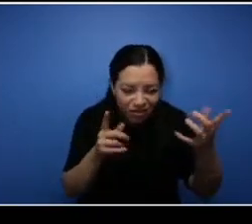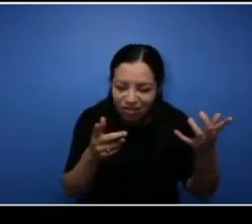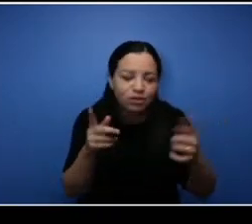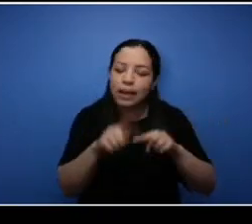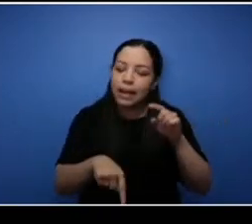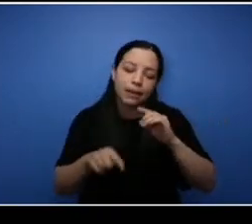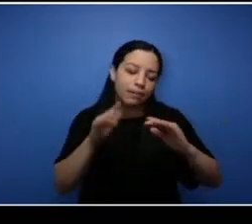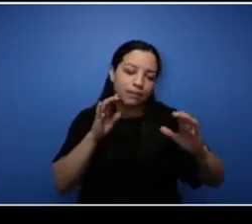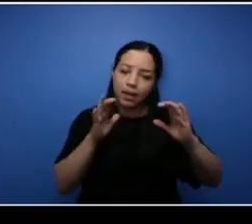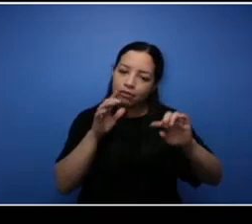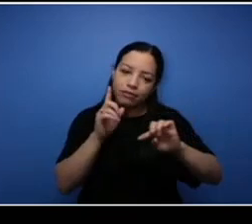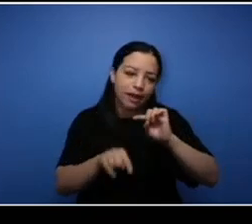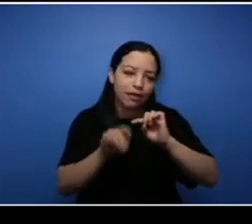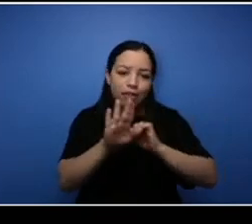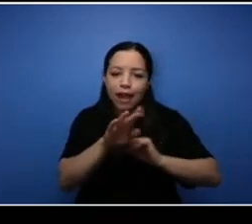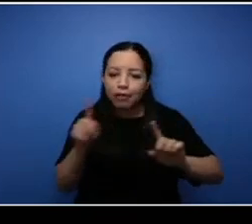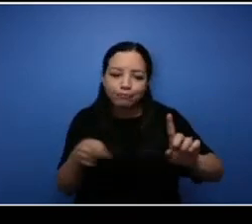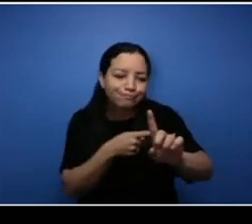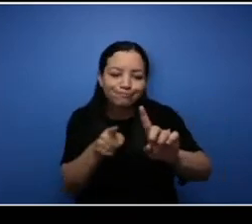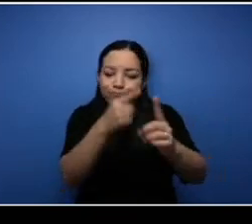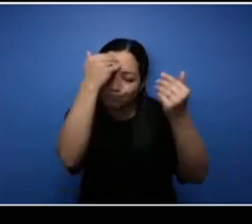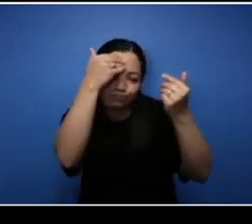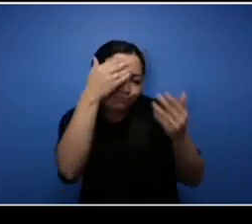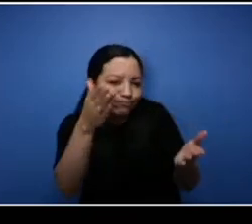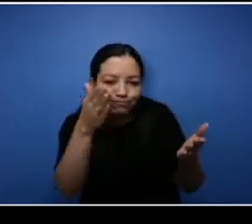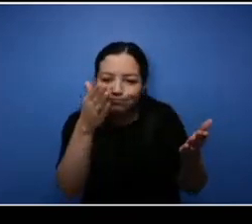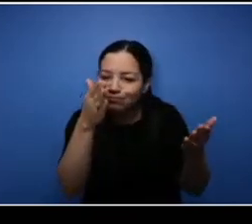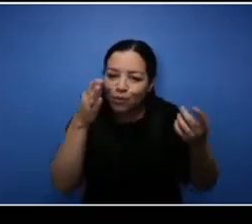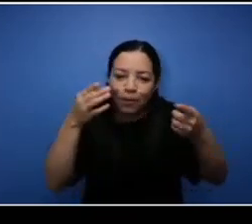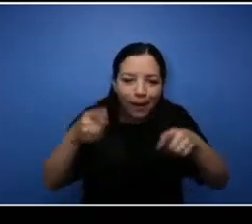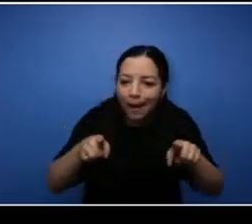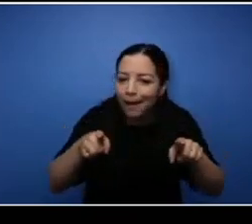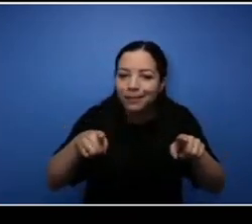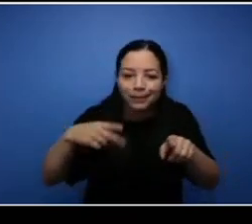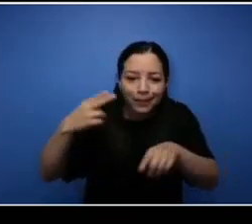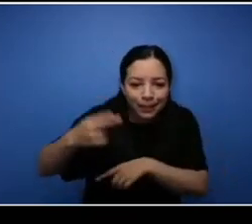their path is like and all the hurdles and barriers that they they've had to go through